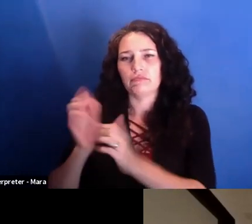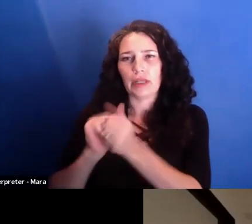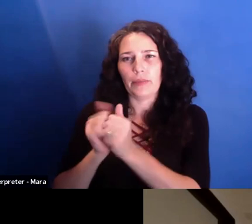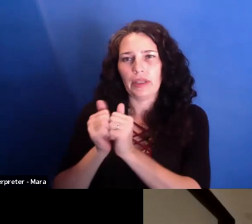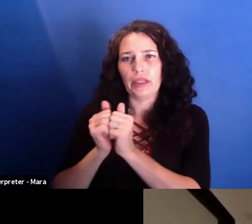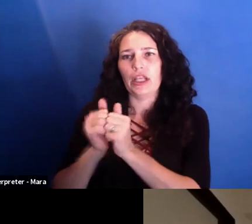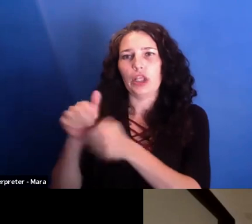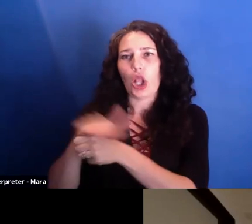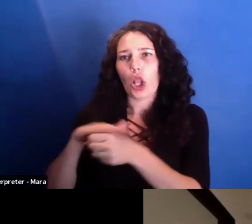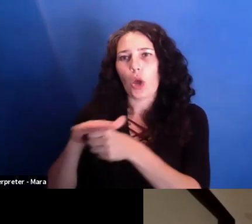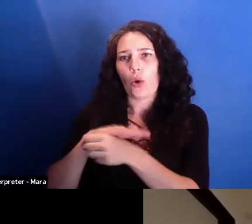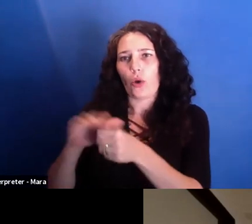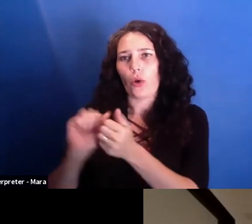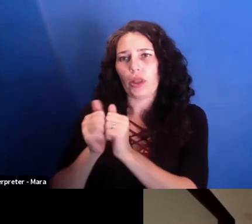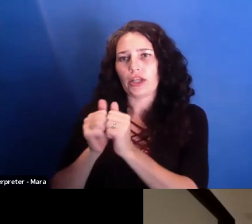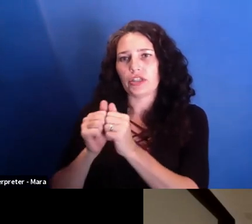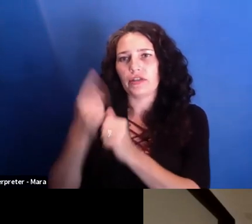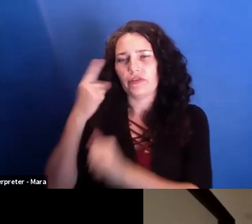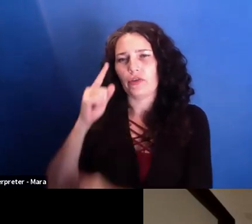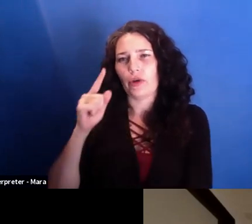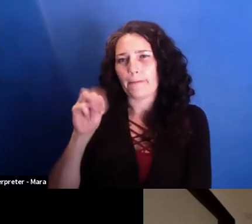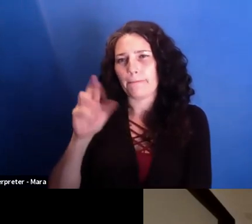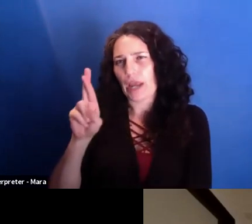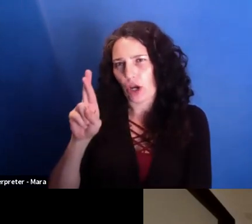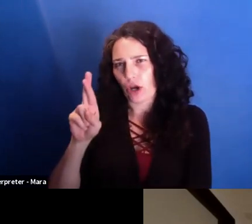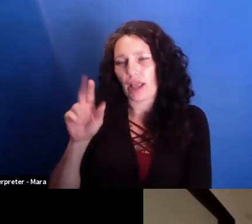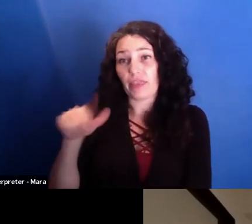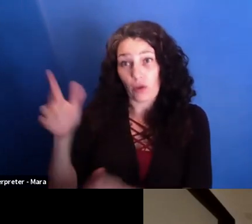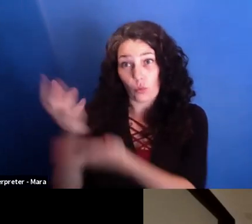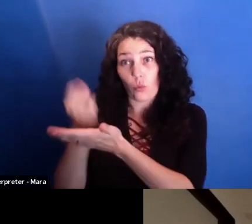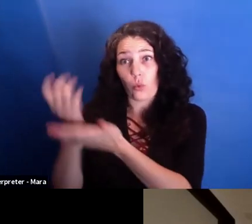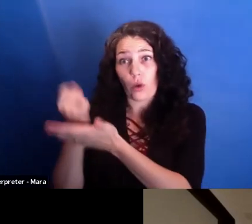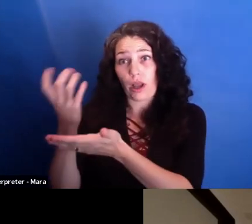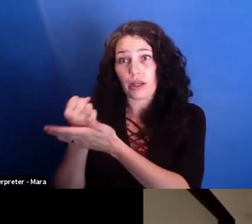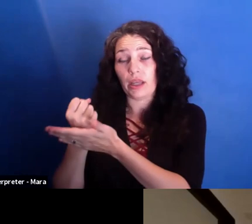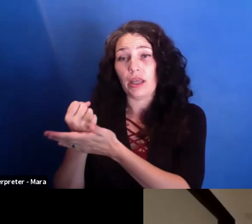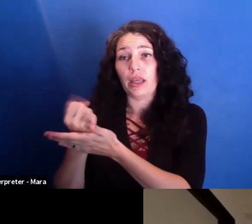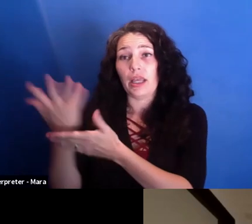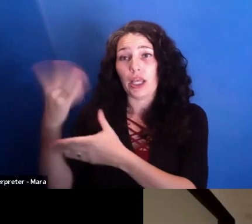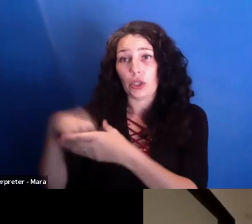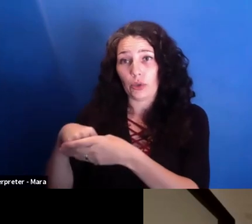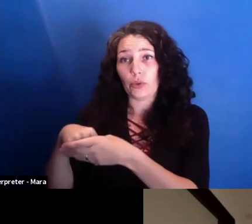for the mayories, and won a lot of them, including the Bucharest mayory. That was won by them.